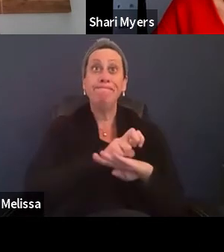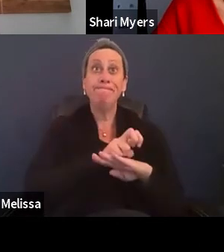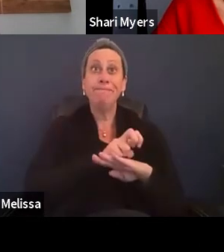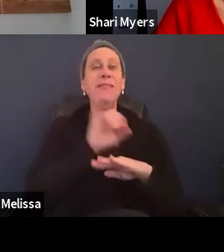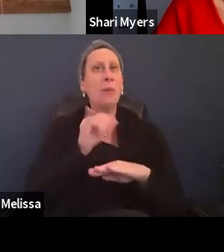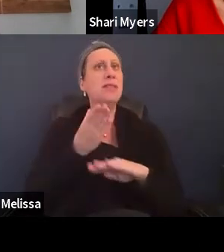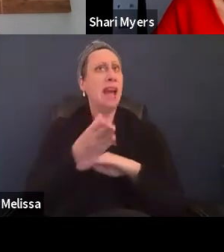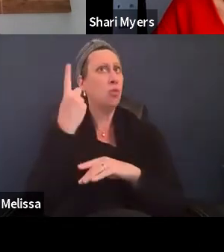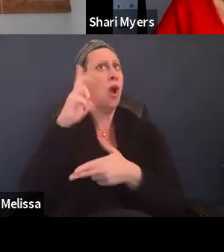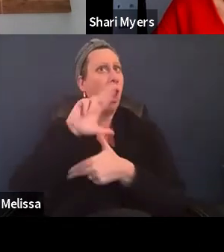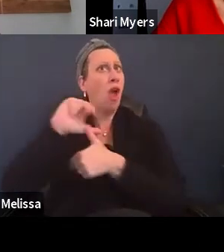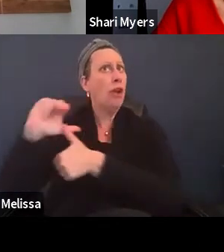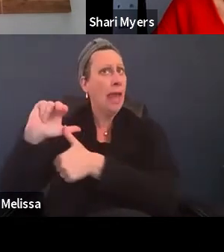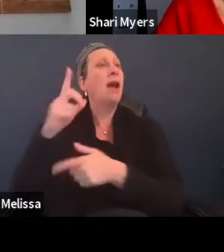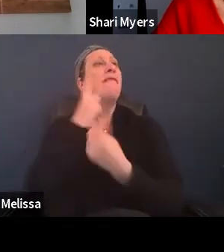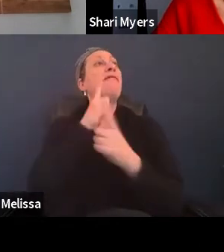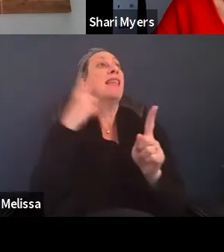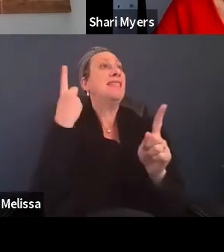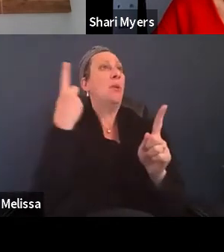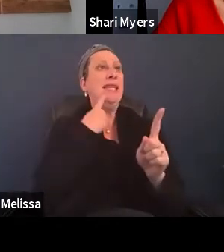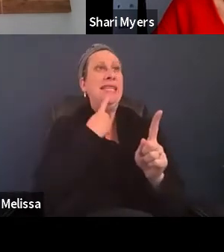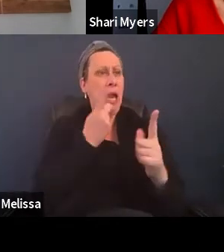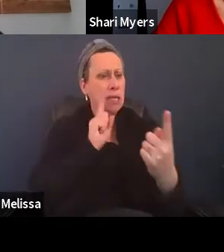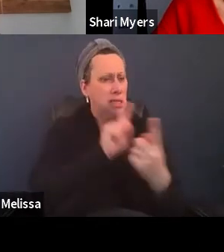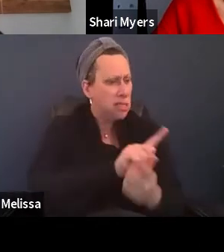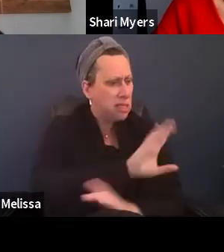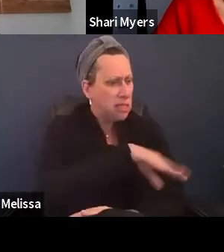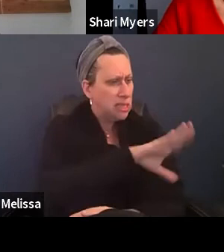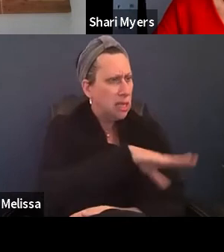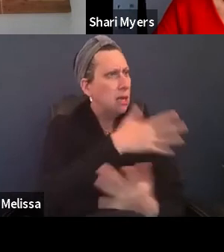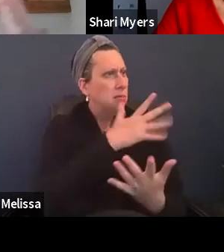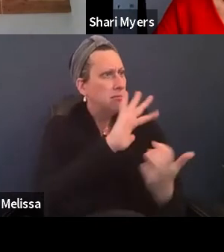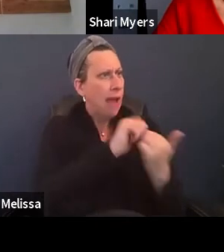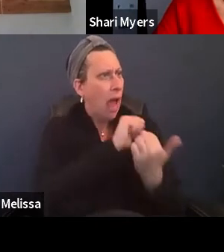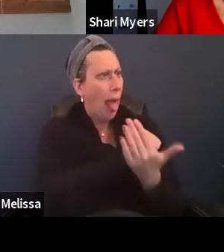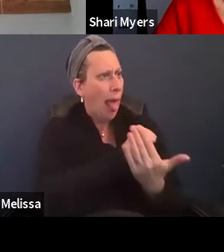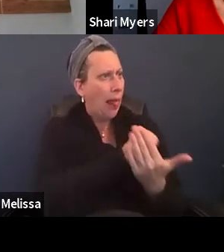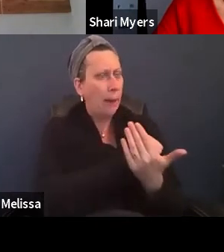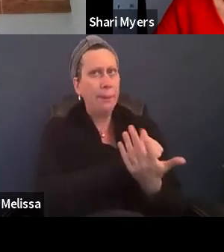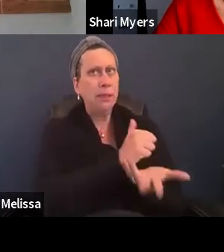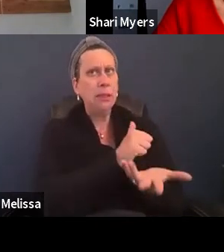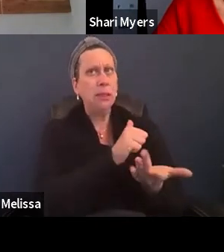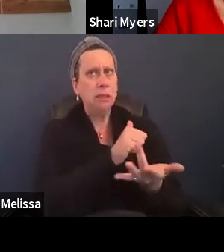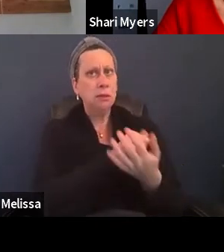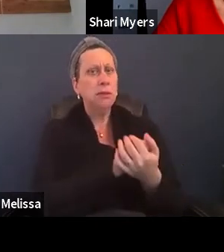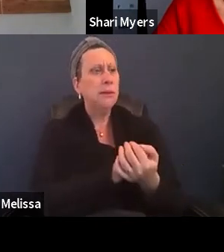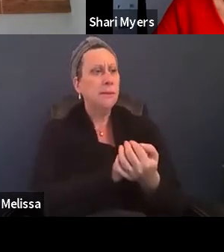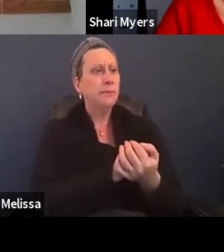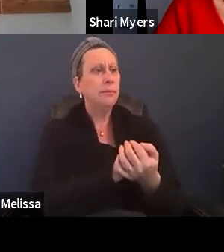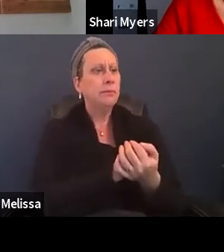And finally someone sat down near him and said, "What can I help you with?" Or some other way of communicating with them.